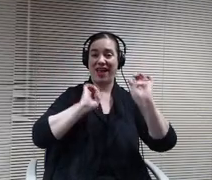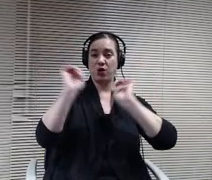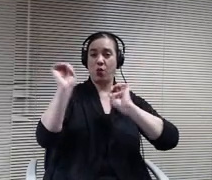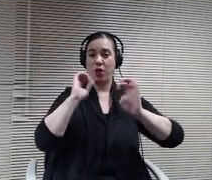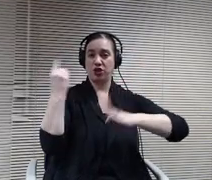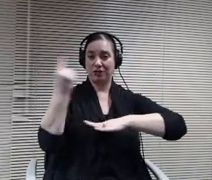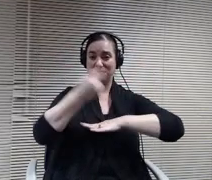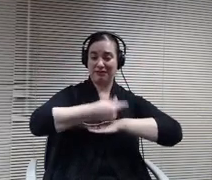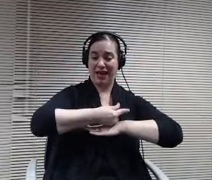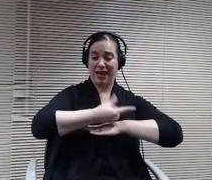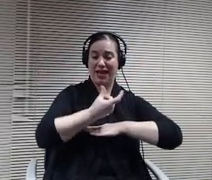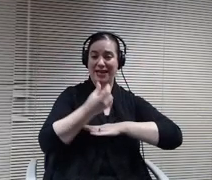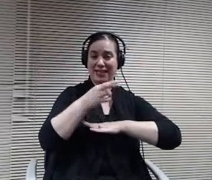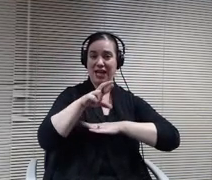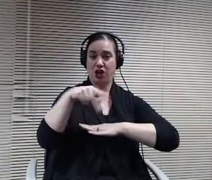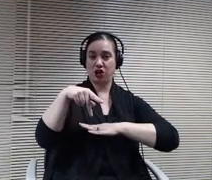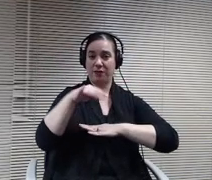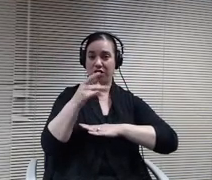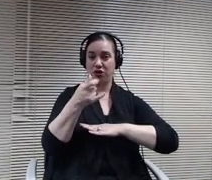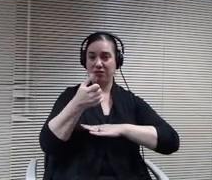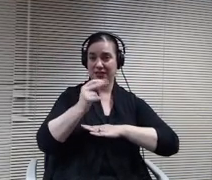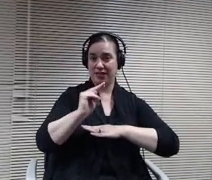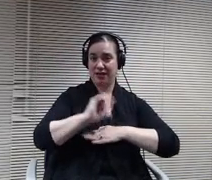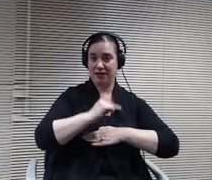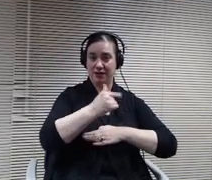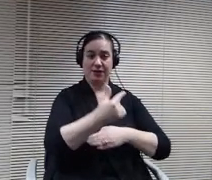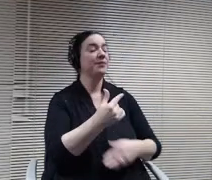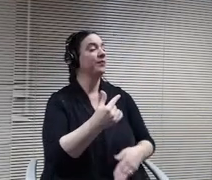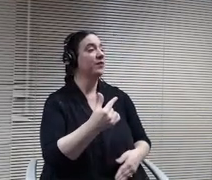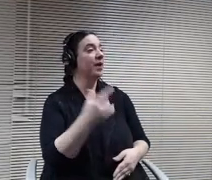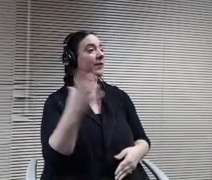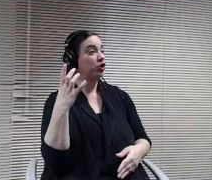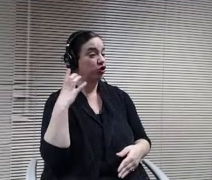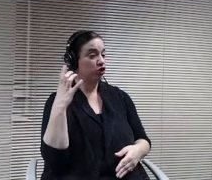Mr. Chair members of the board. You do not only an annual